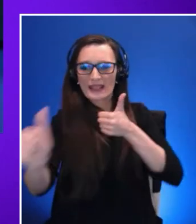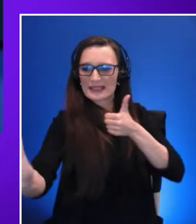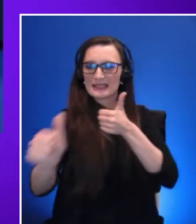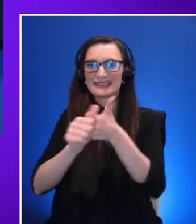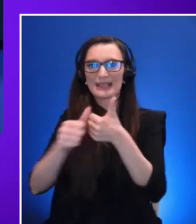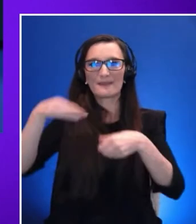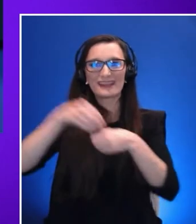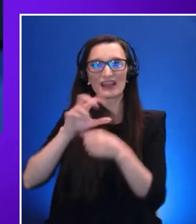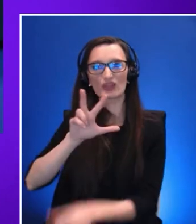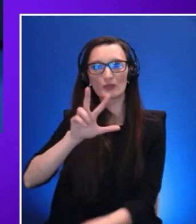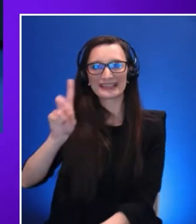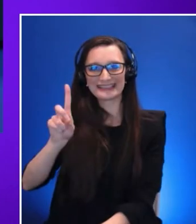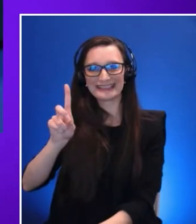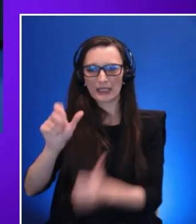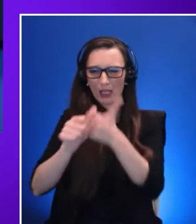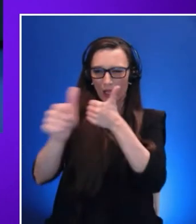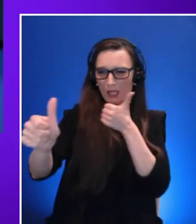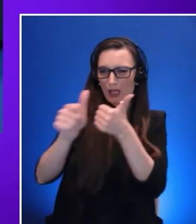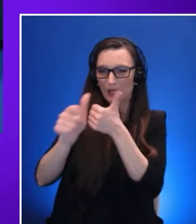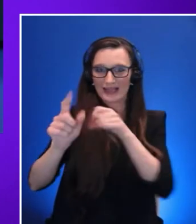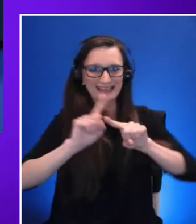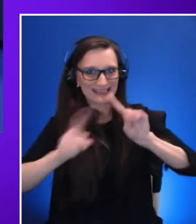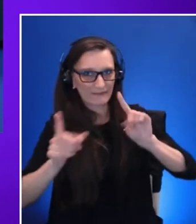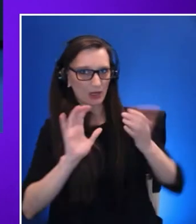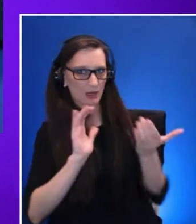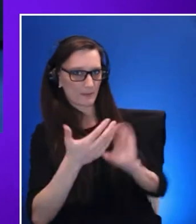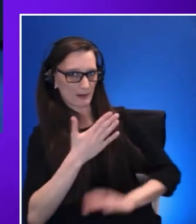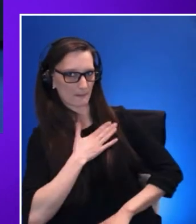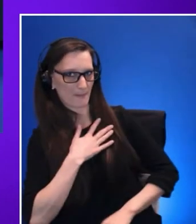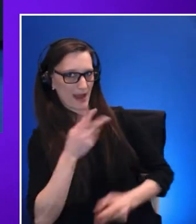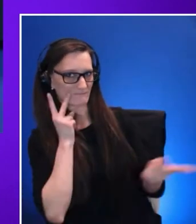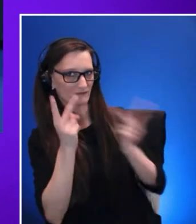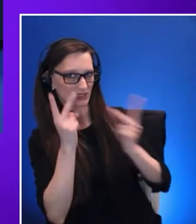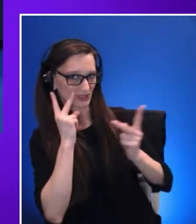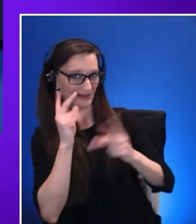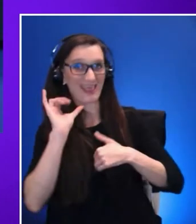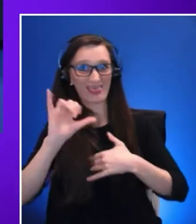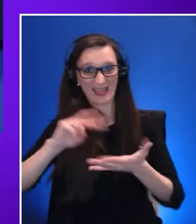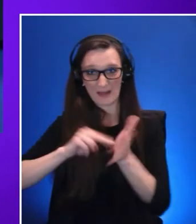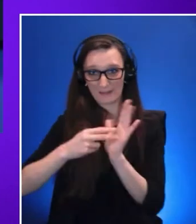which makes the technology especially important for screenless navigation scenarios.